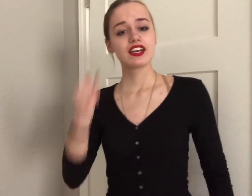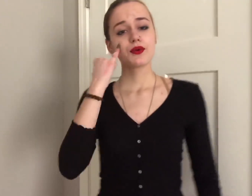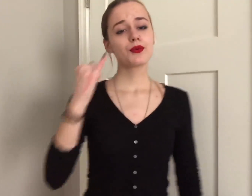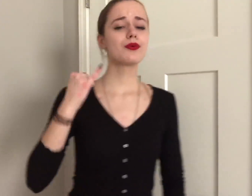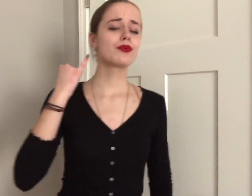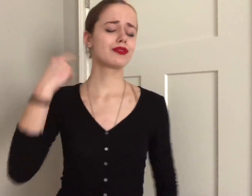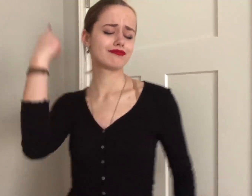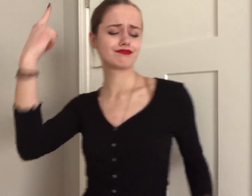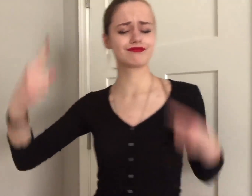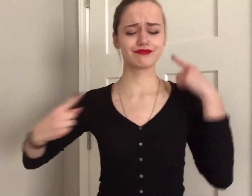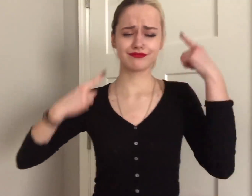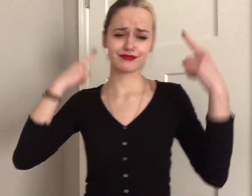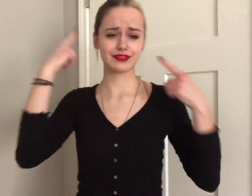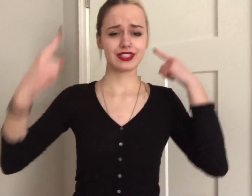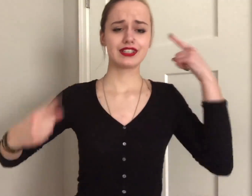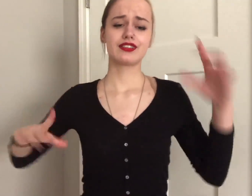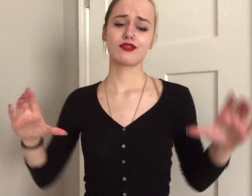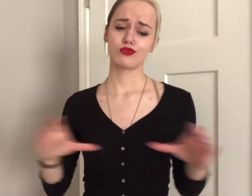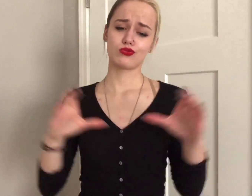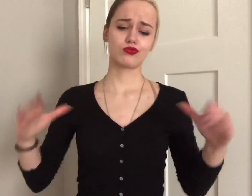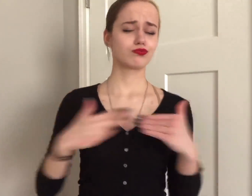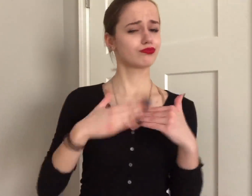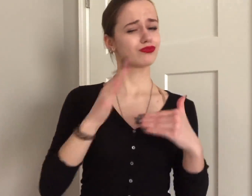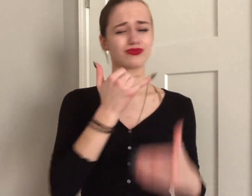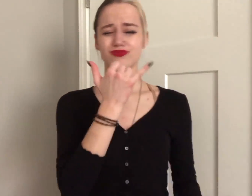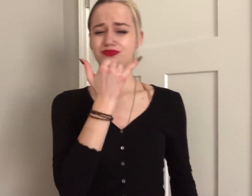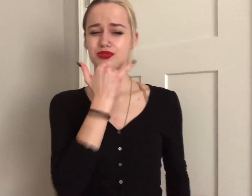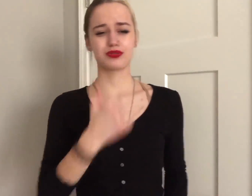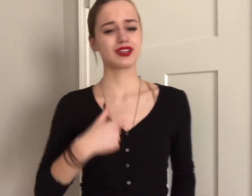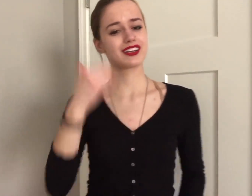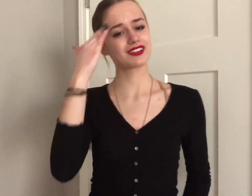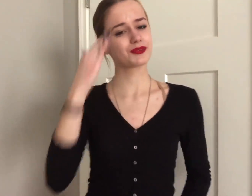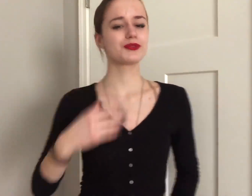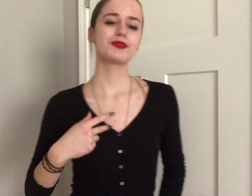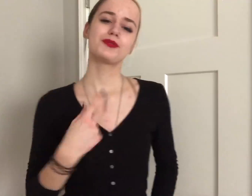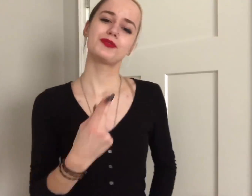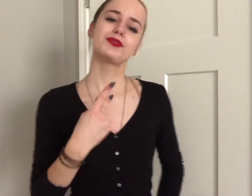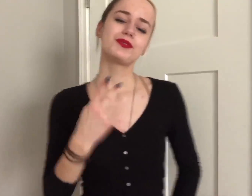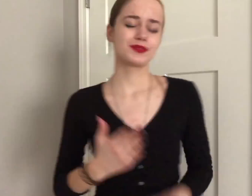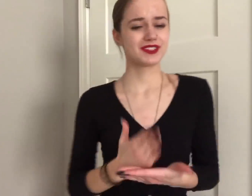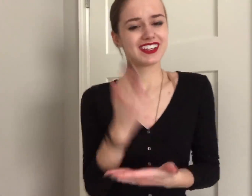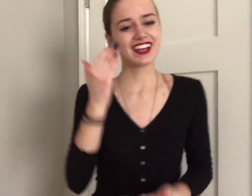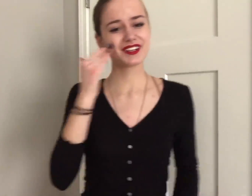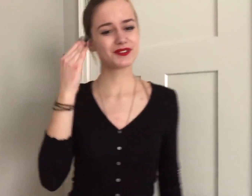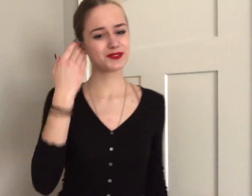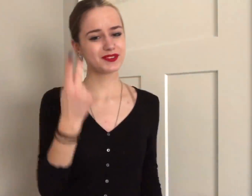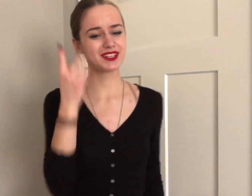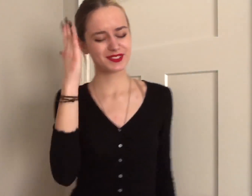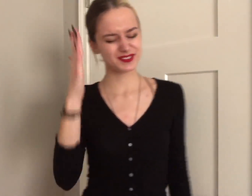'cause if we lost our minds and we took it way too far, i know we'd be alright i know we would be alright